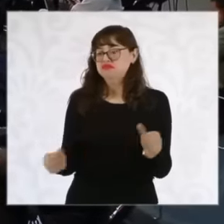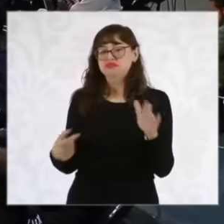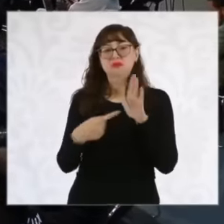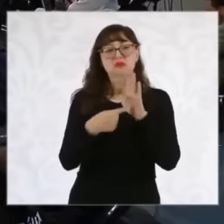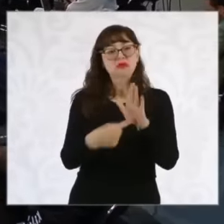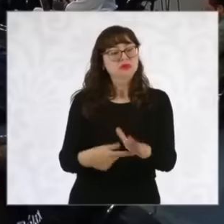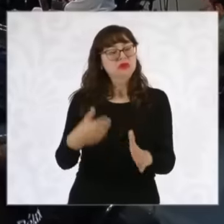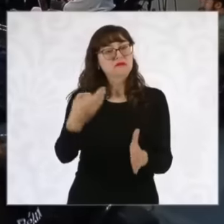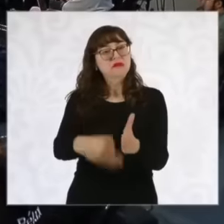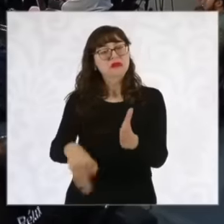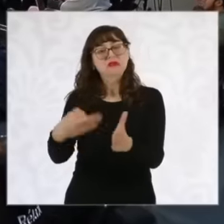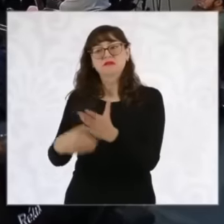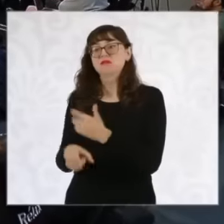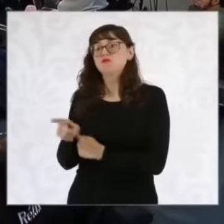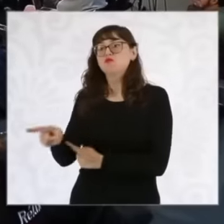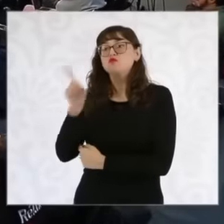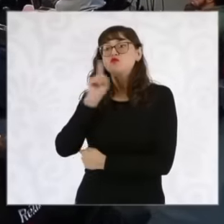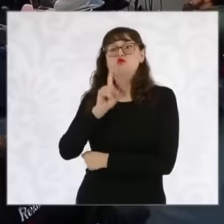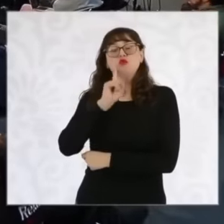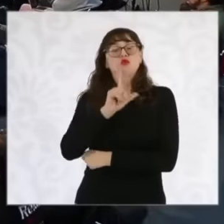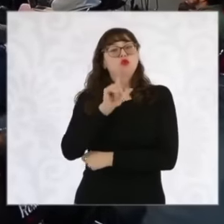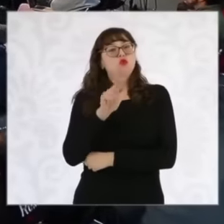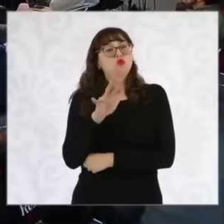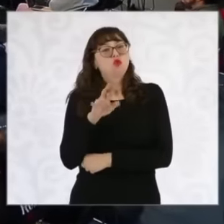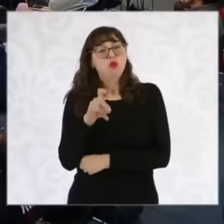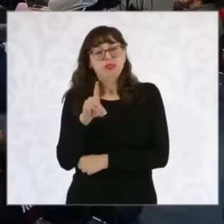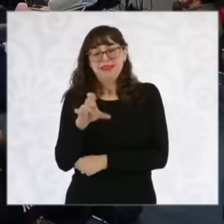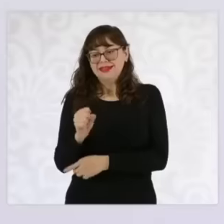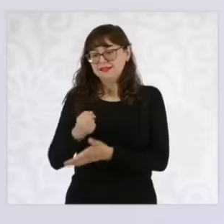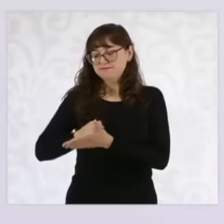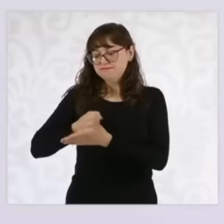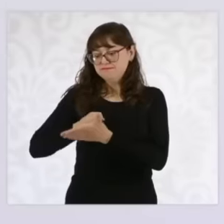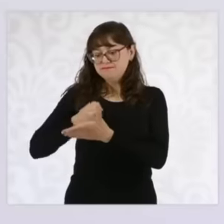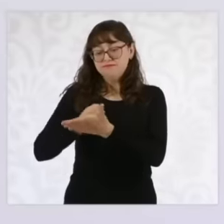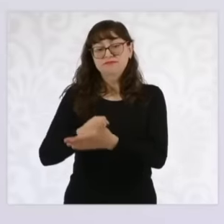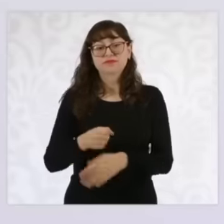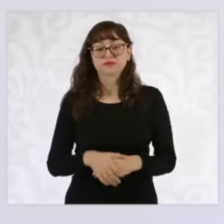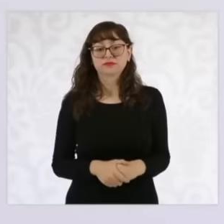Mrs. Lourdes Mejía and to those who are seeking justice? In this case, we are reviewing it. I am also going to